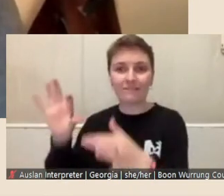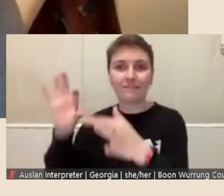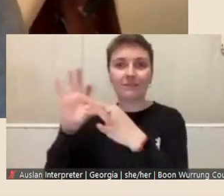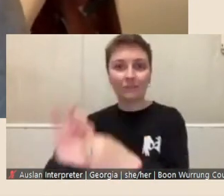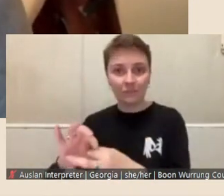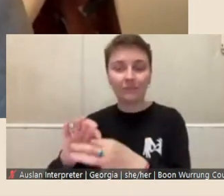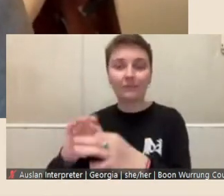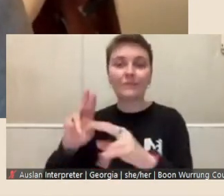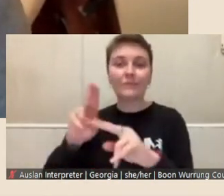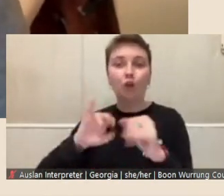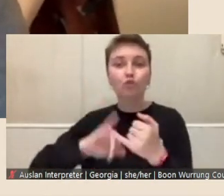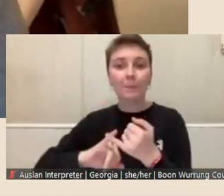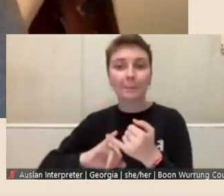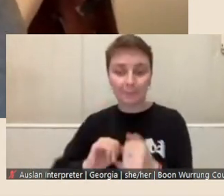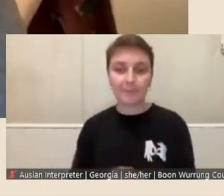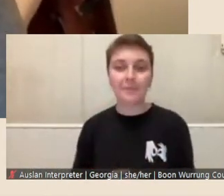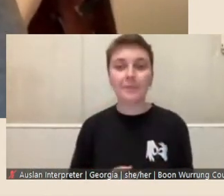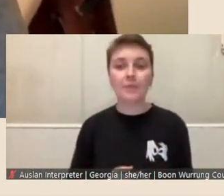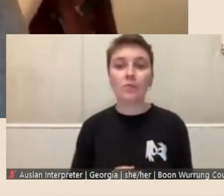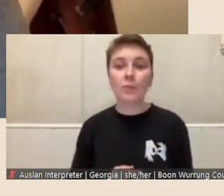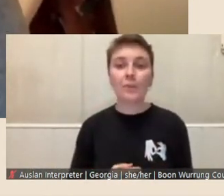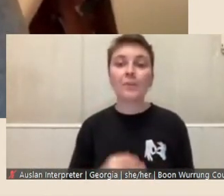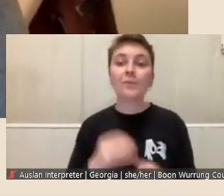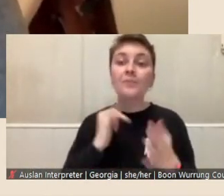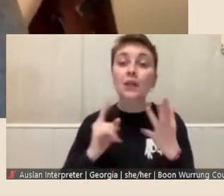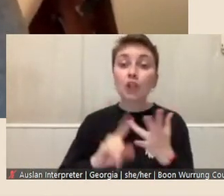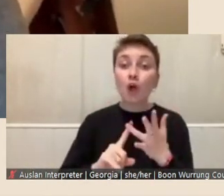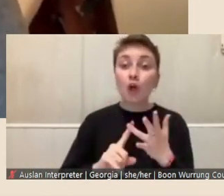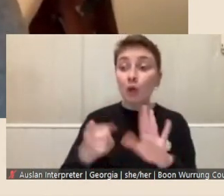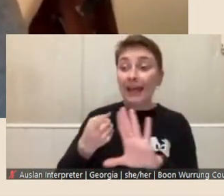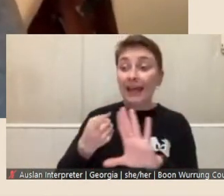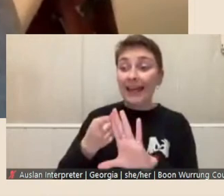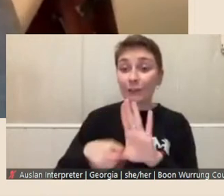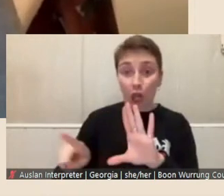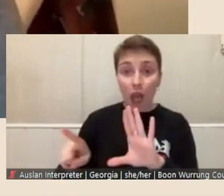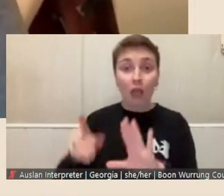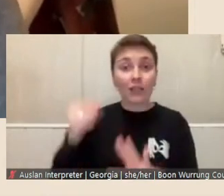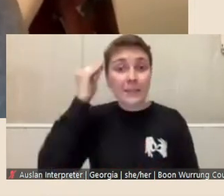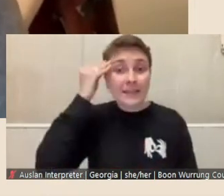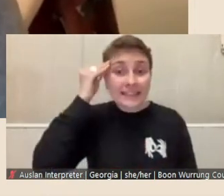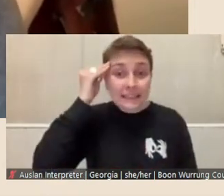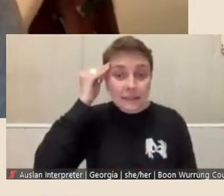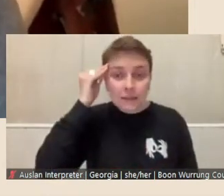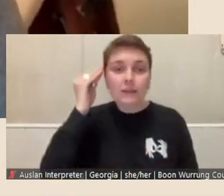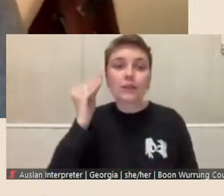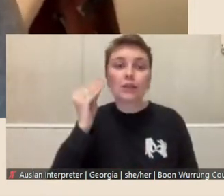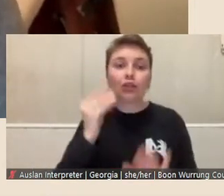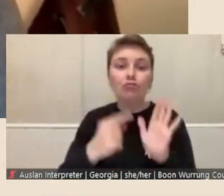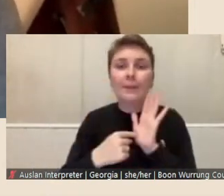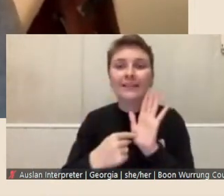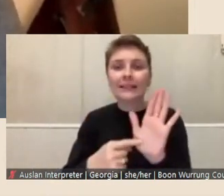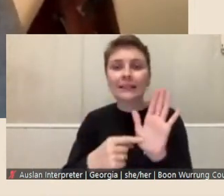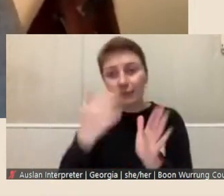So, the external committee members represent expertise in children's literature,